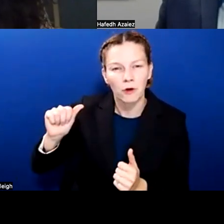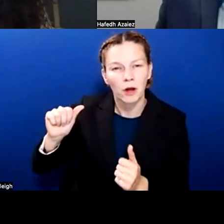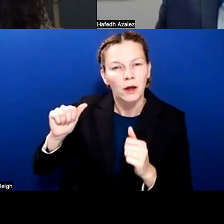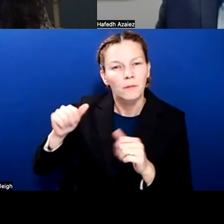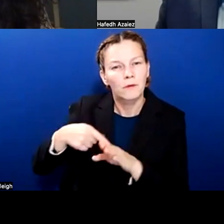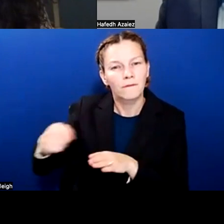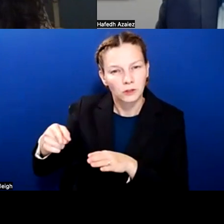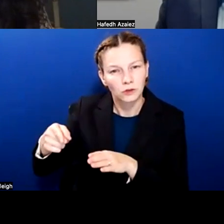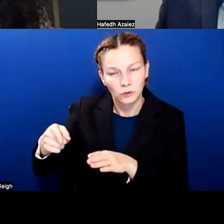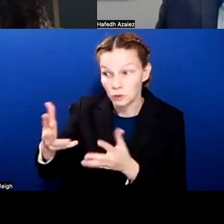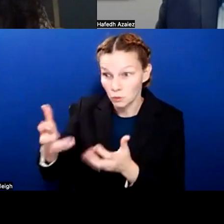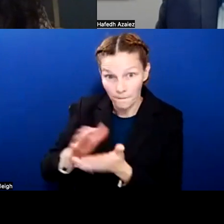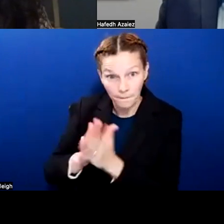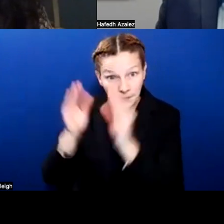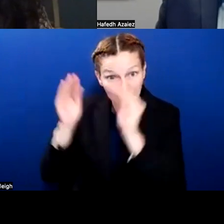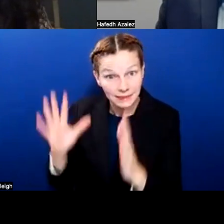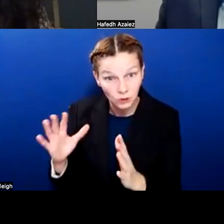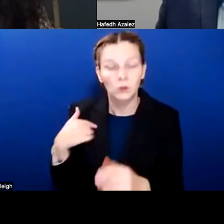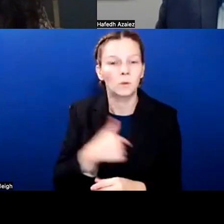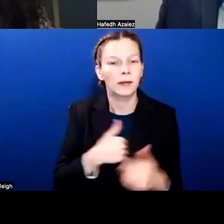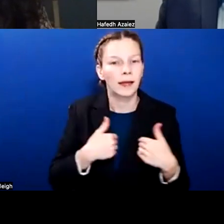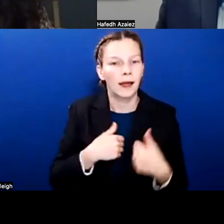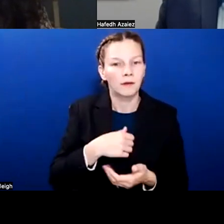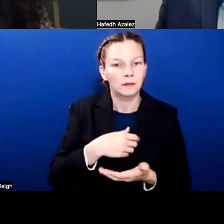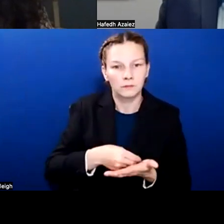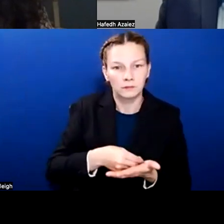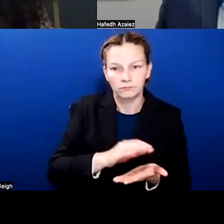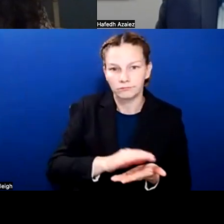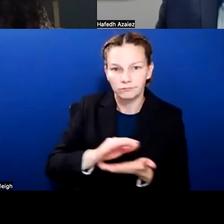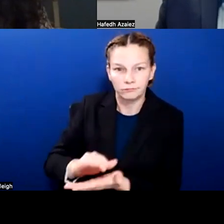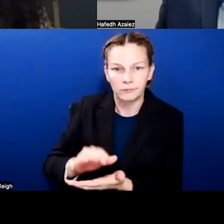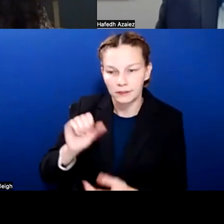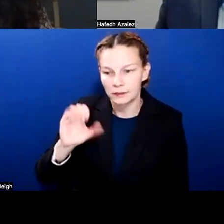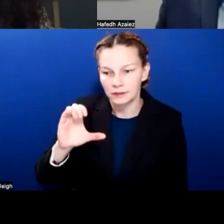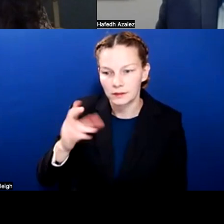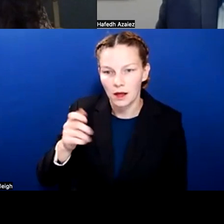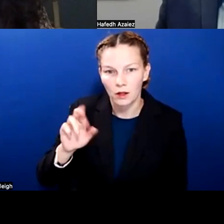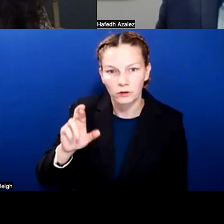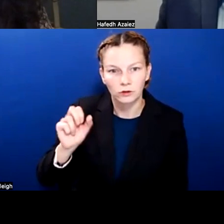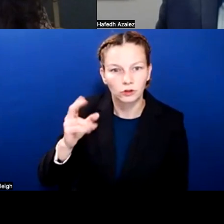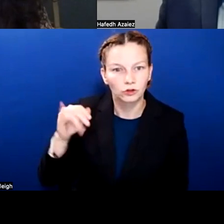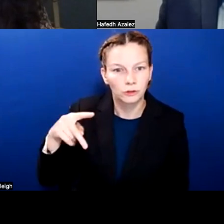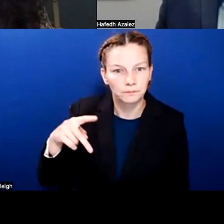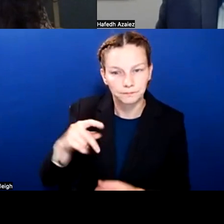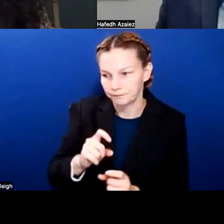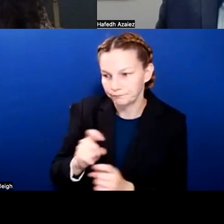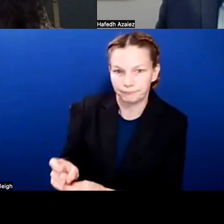So our Rock Teach Academy is a way for us to do that. We were actually able to identify some funds